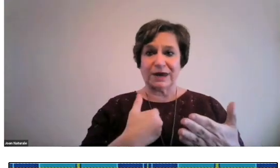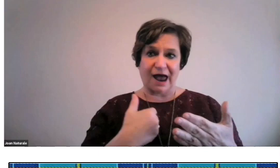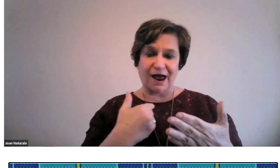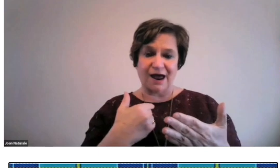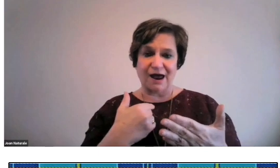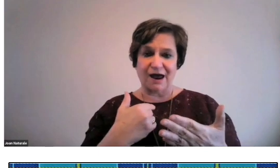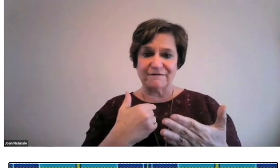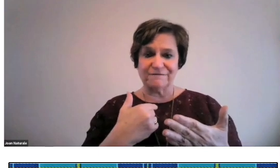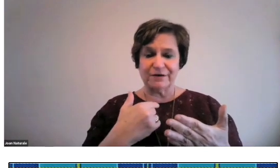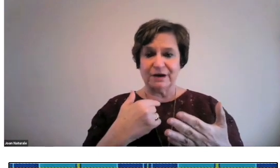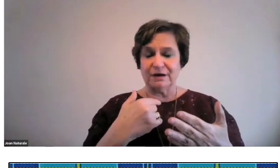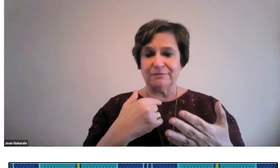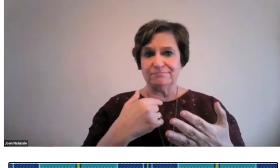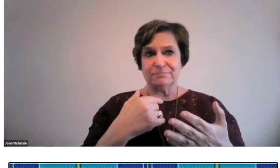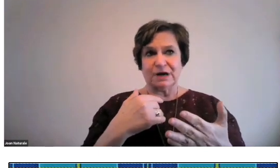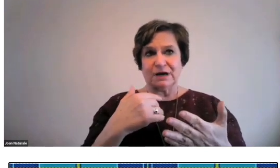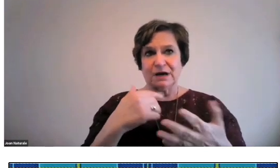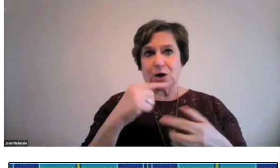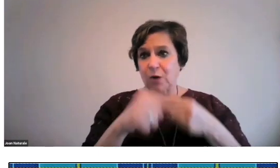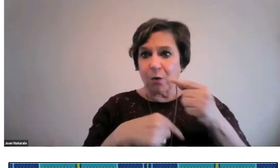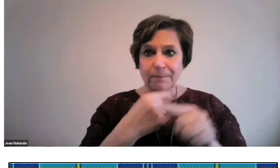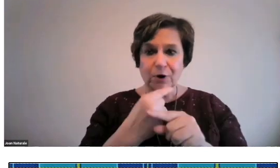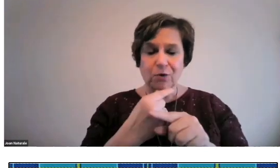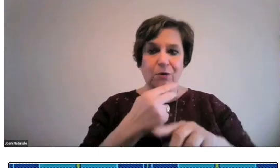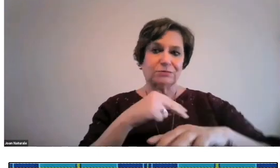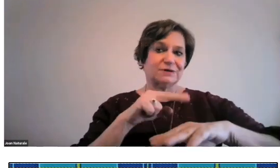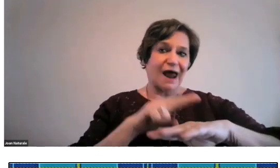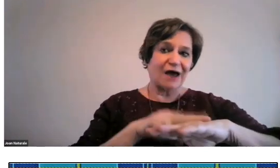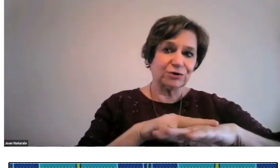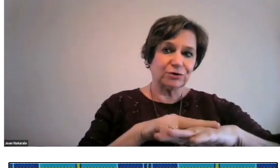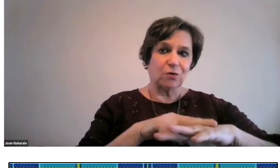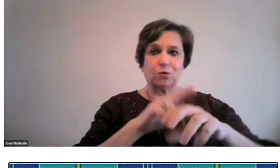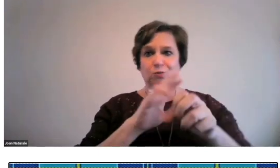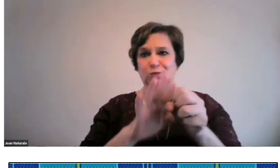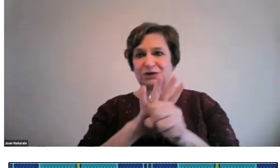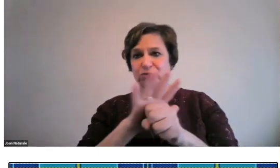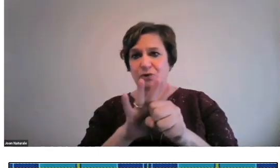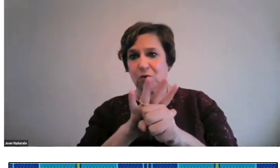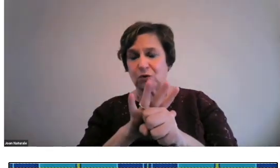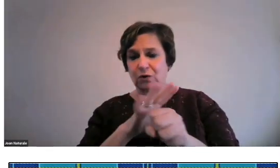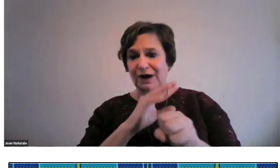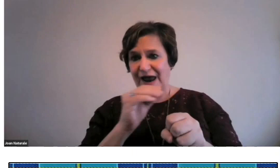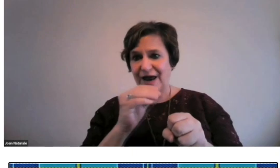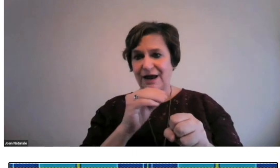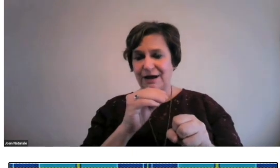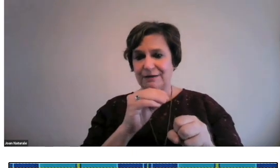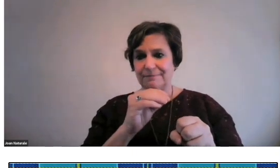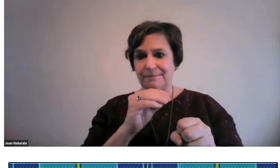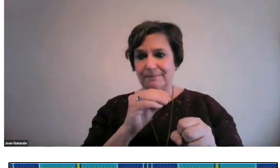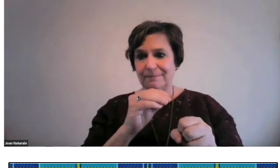I want to let you know that we have global, national, regional,